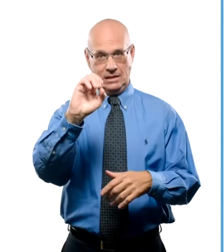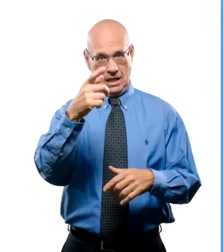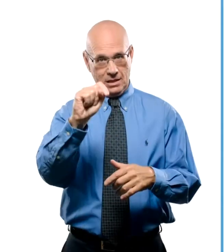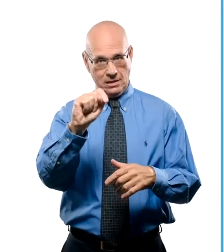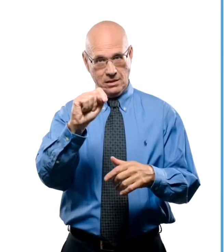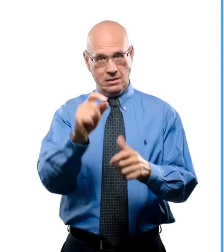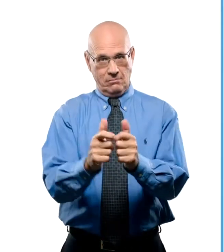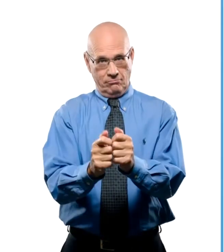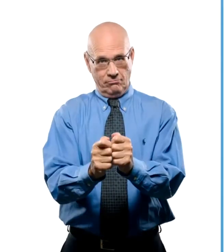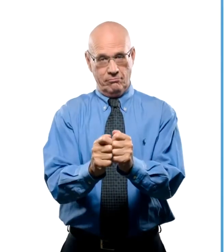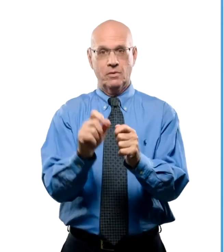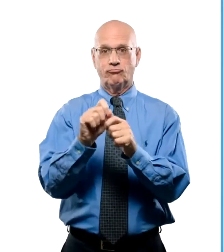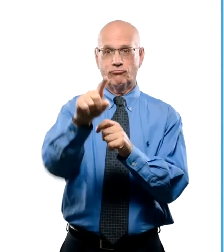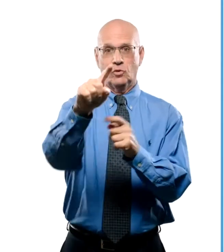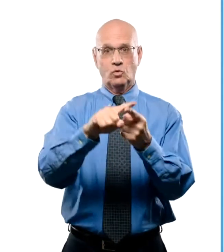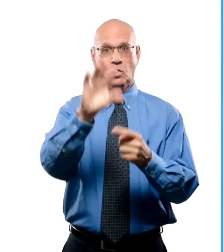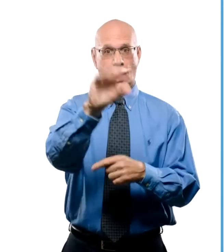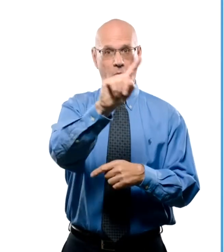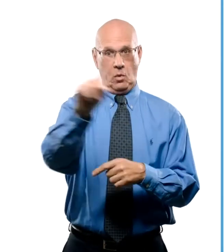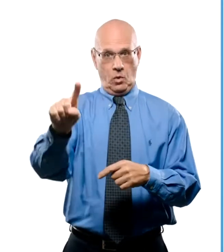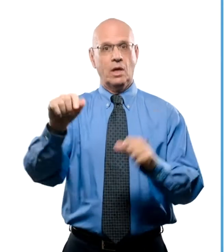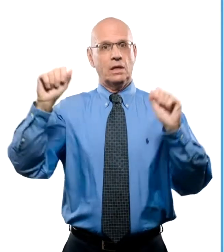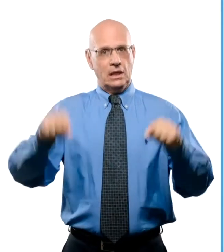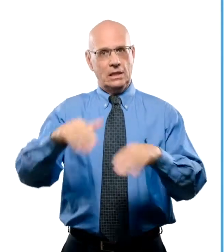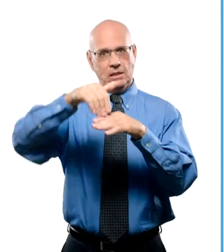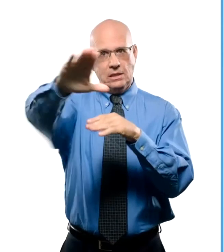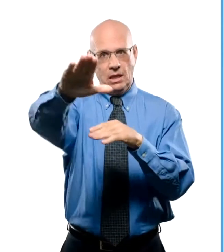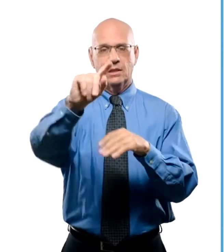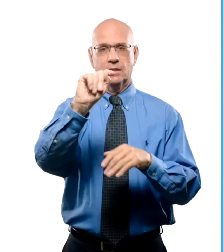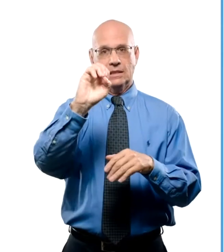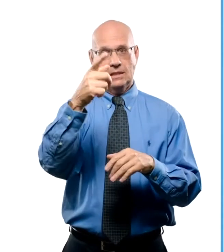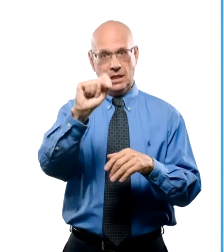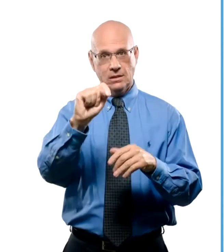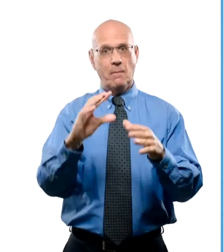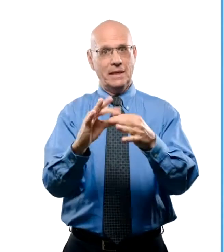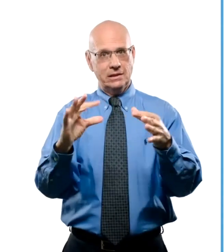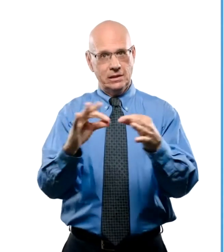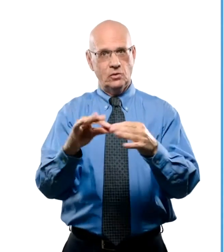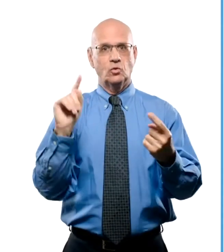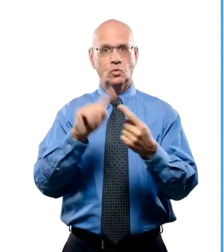Text to 911 is the ability to send a text message to 911 from your mobile phone or handheld device.